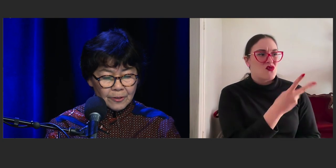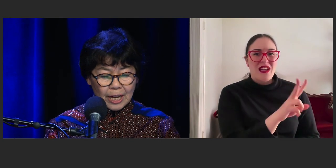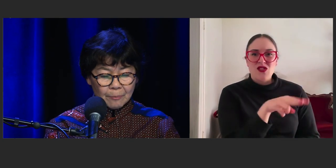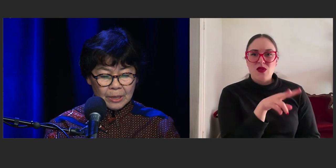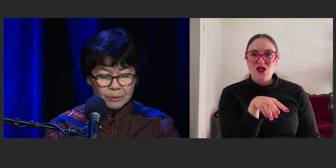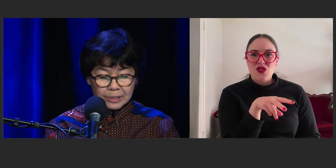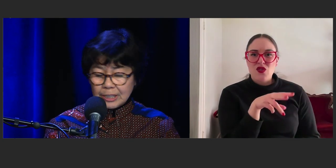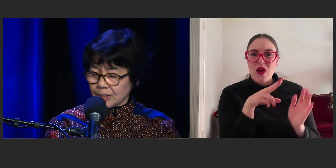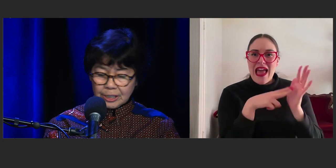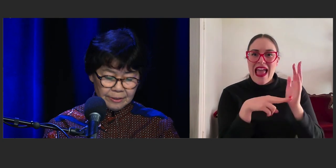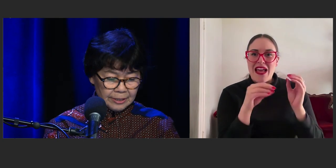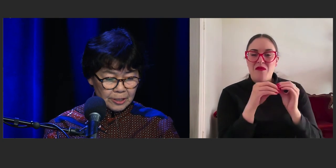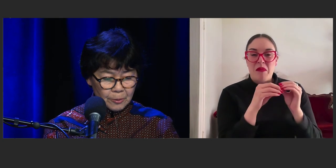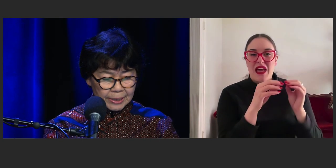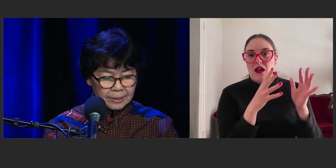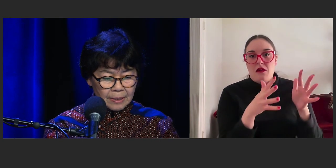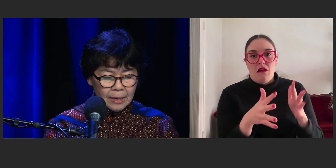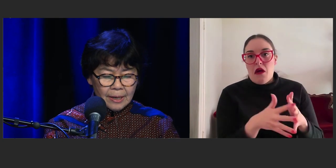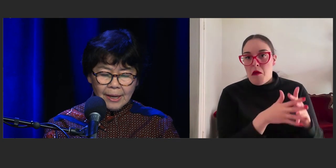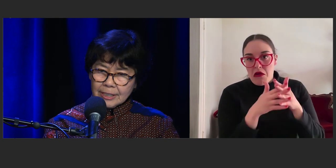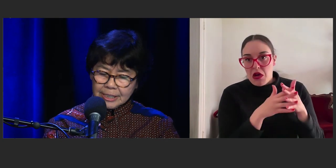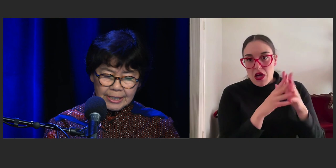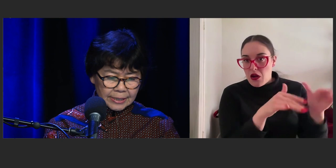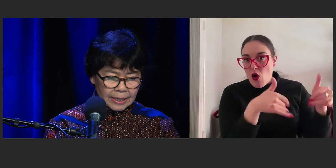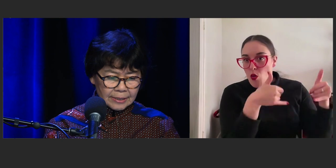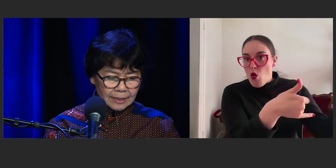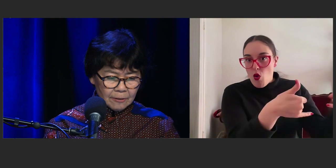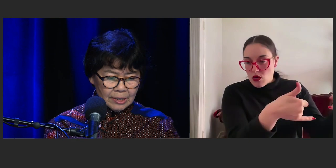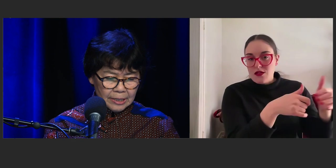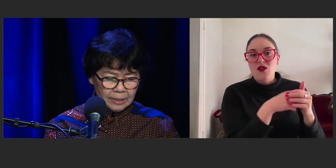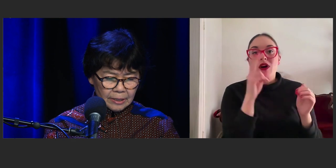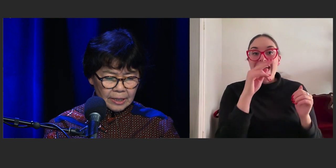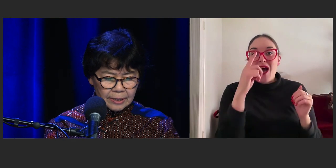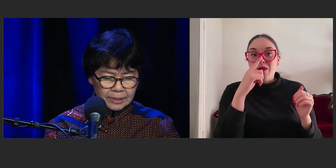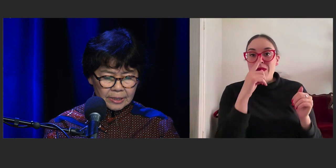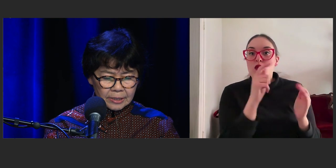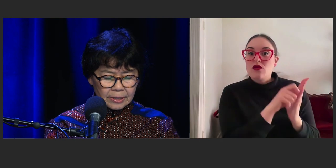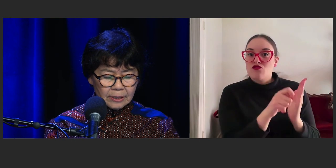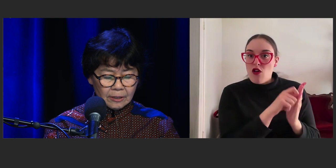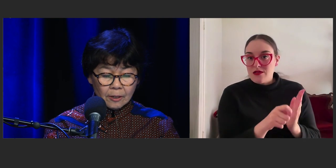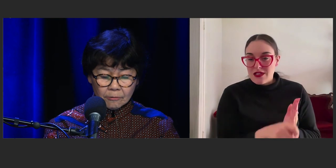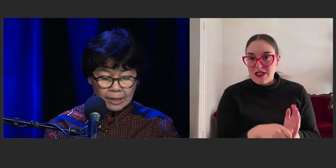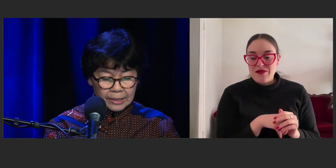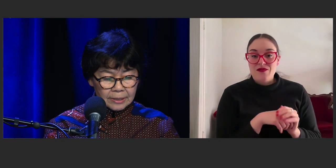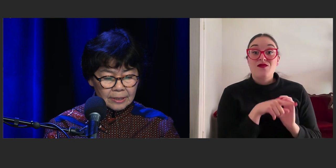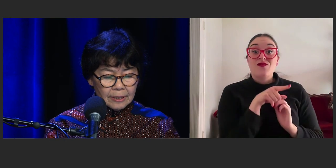for young people's literature in the US and she says, and I really think this is great,